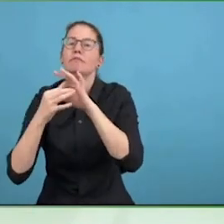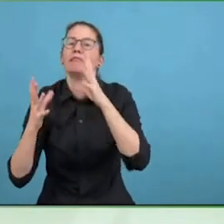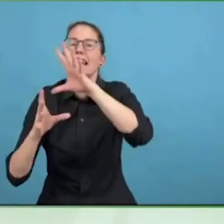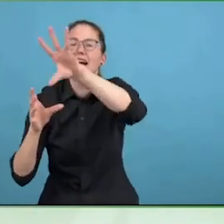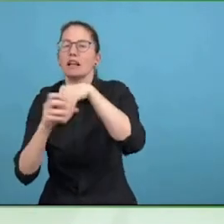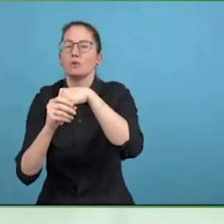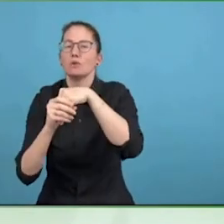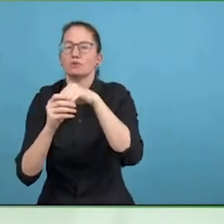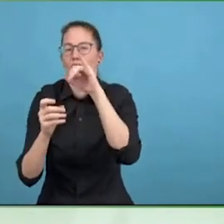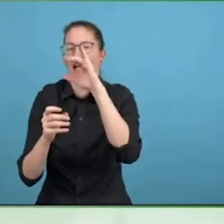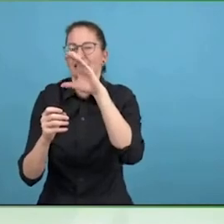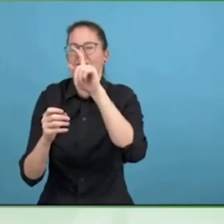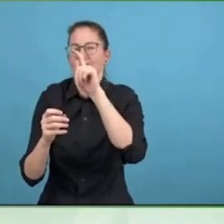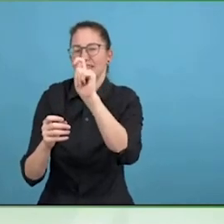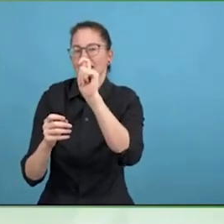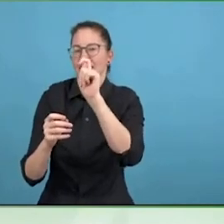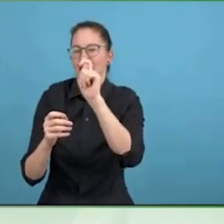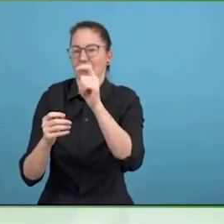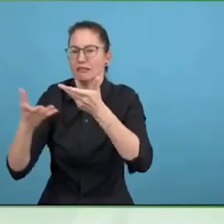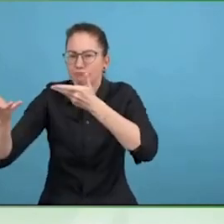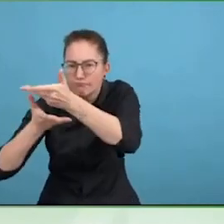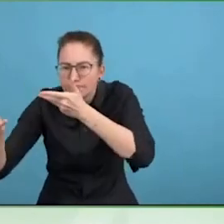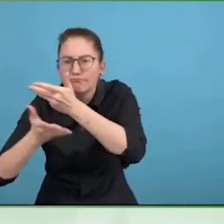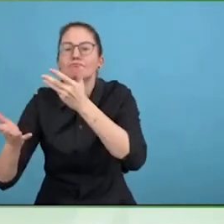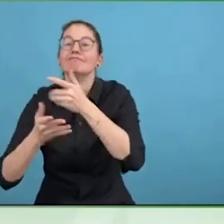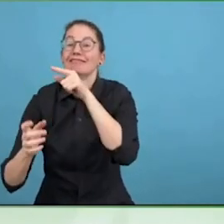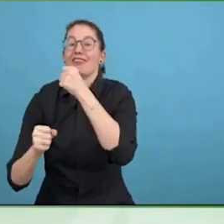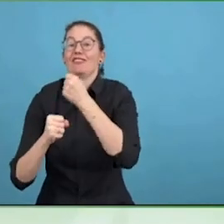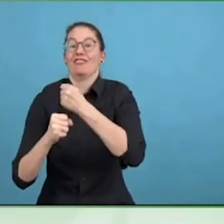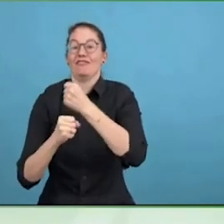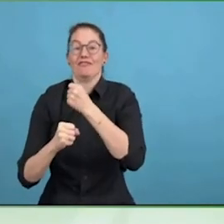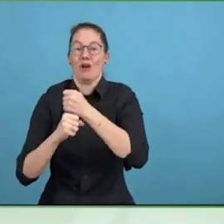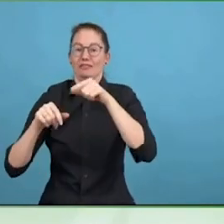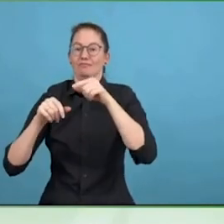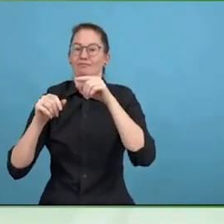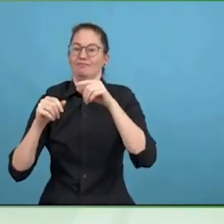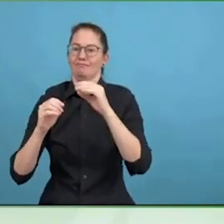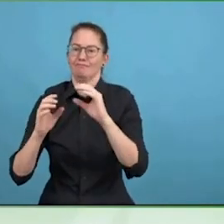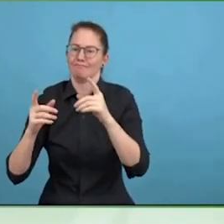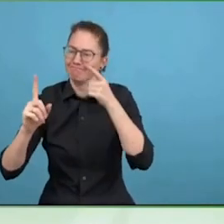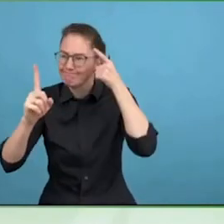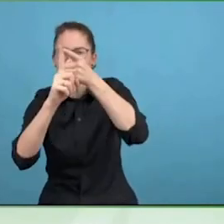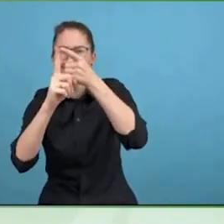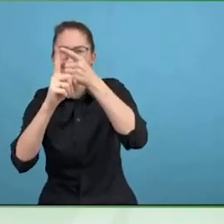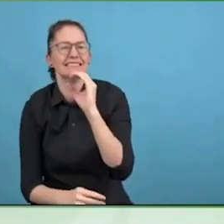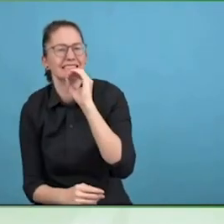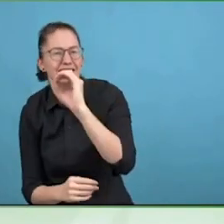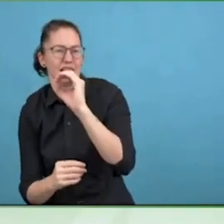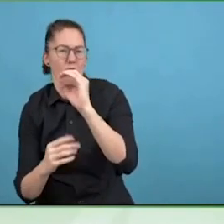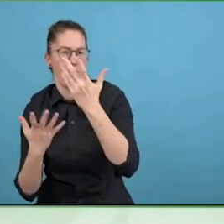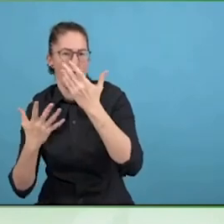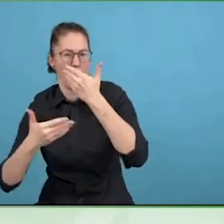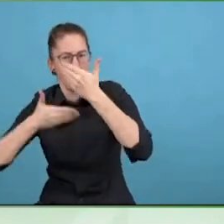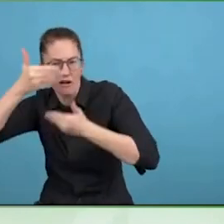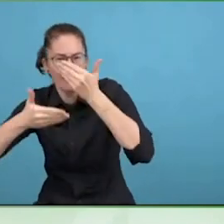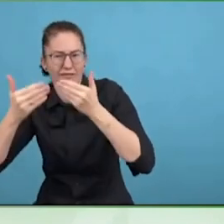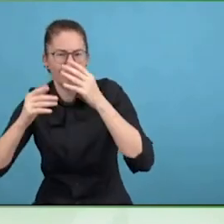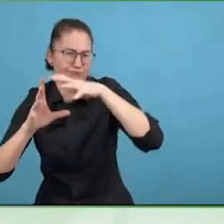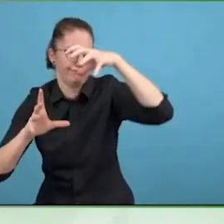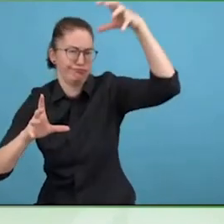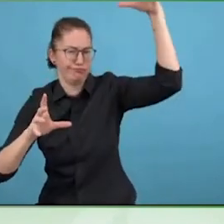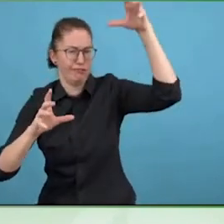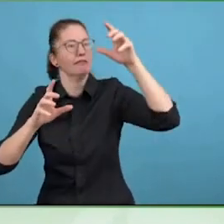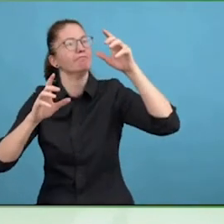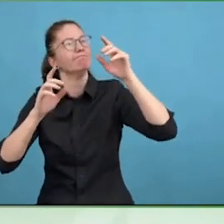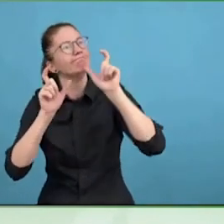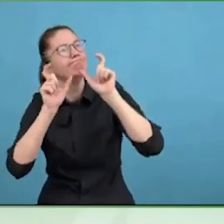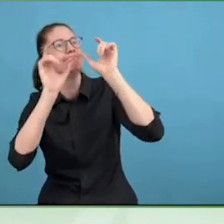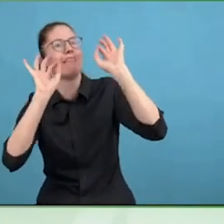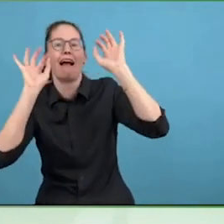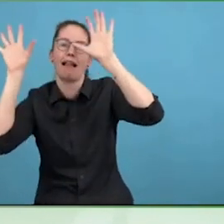Absolutely, the UN mentions disability in five different SDGs,